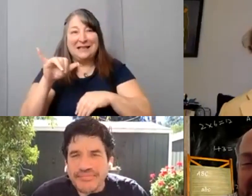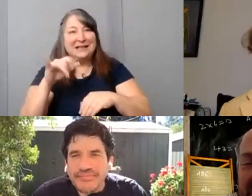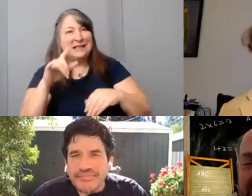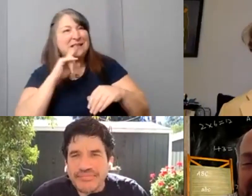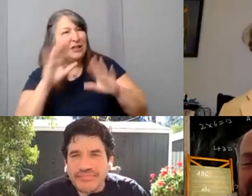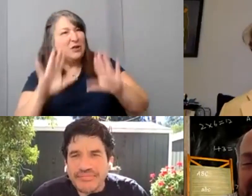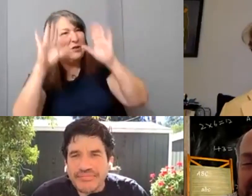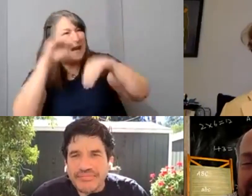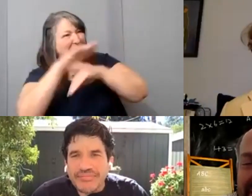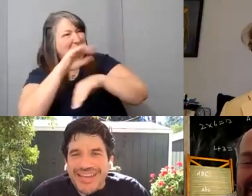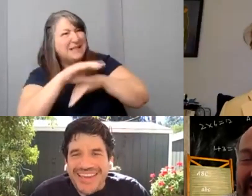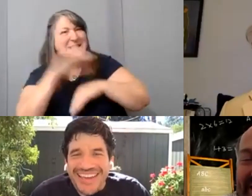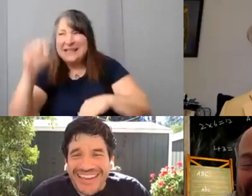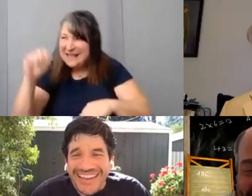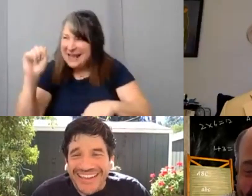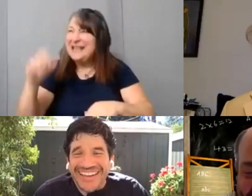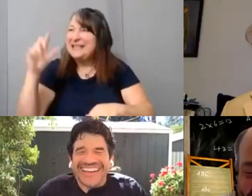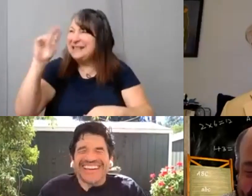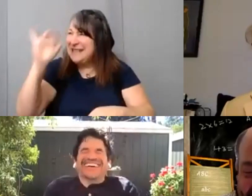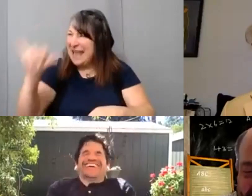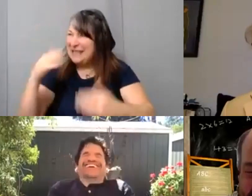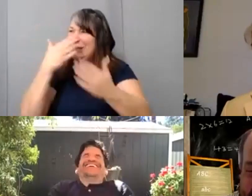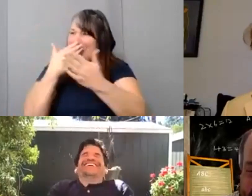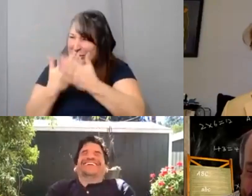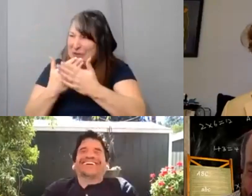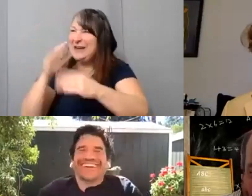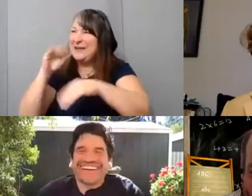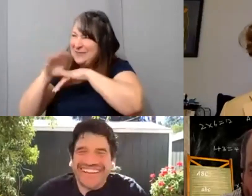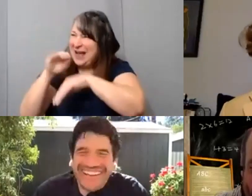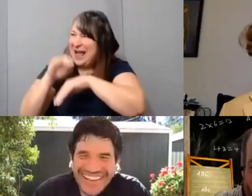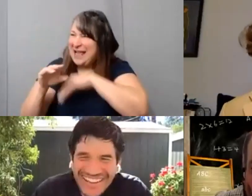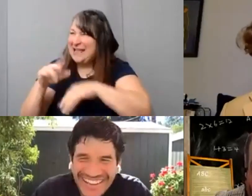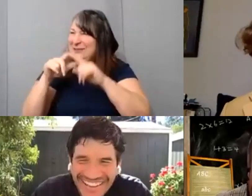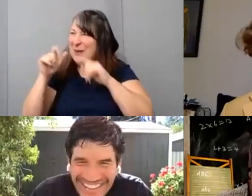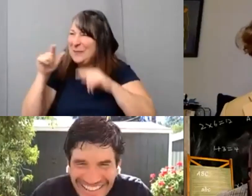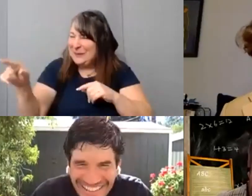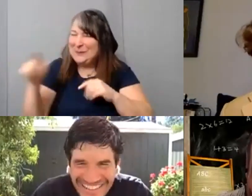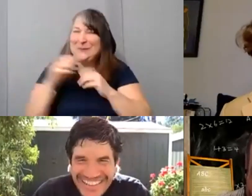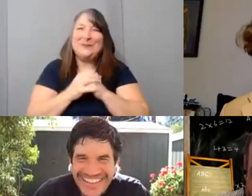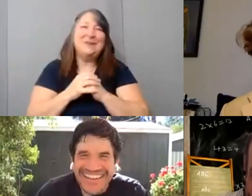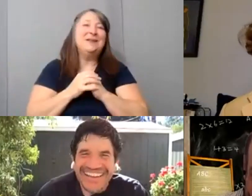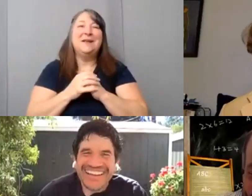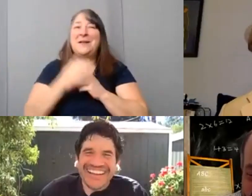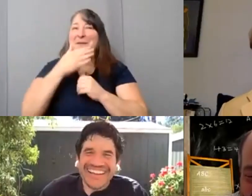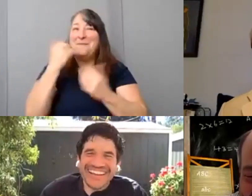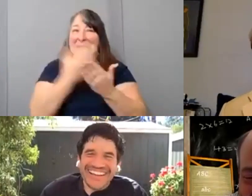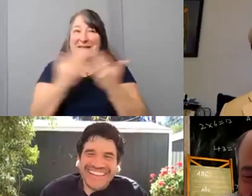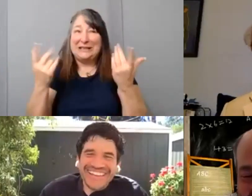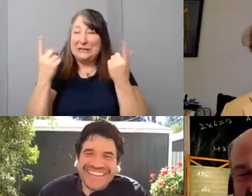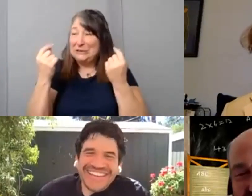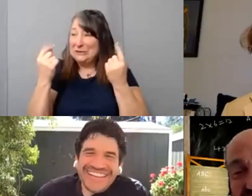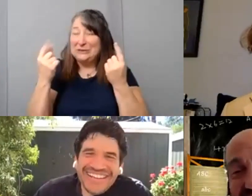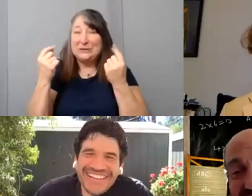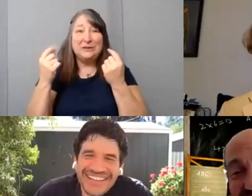[Nic] It is great advice. It is great advice from you. You know, the the best thing to do is is to go to Mark Povinelli’s yard.